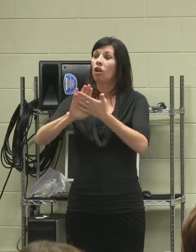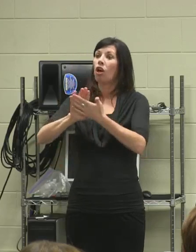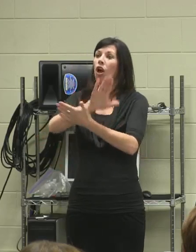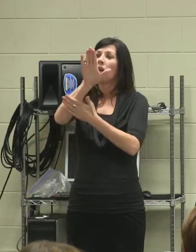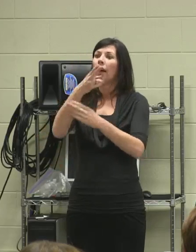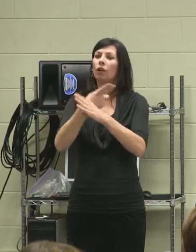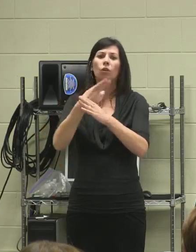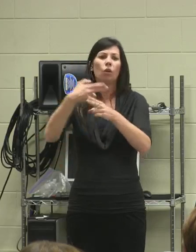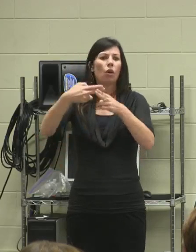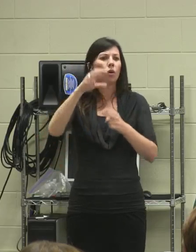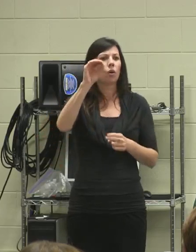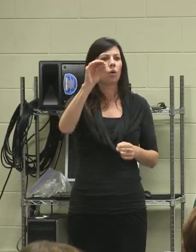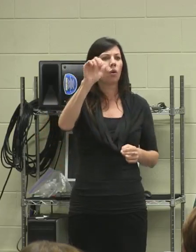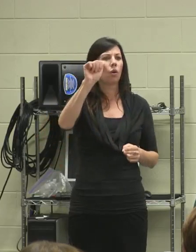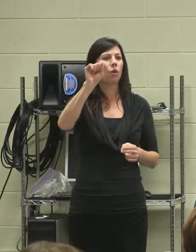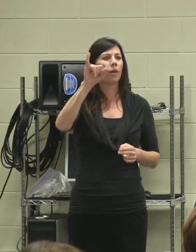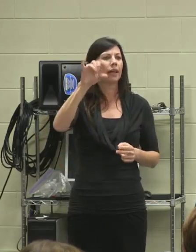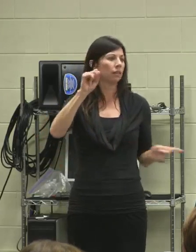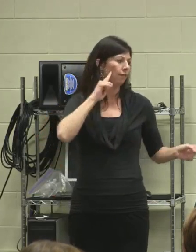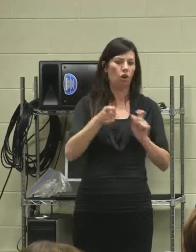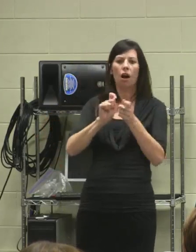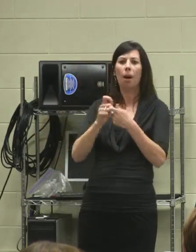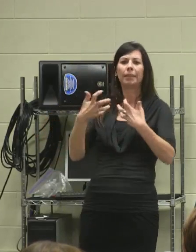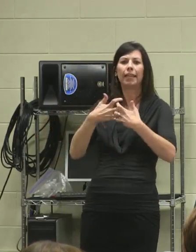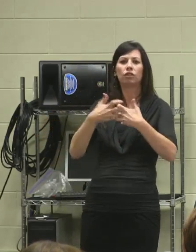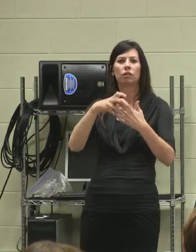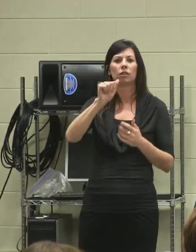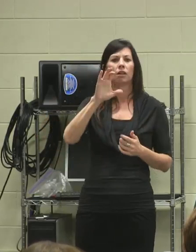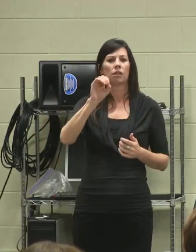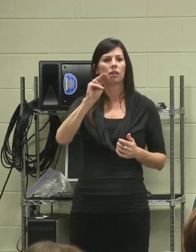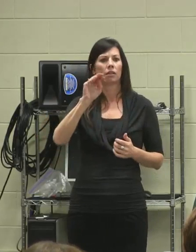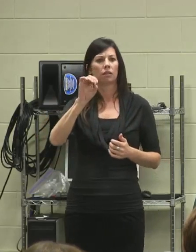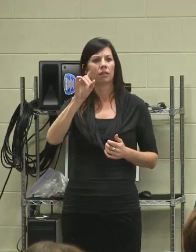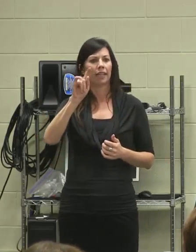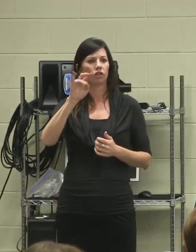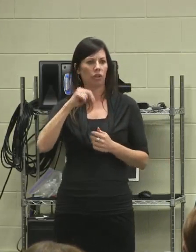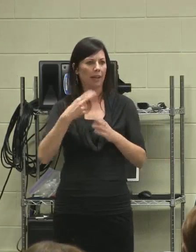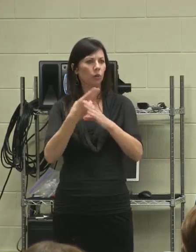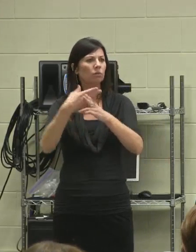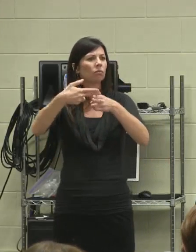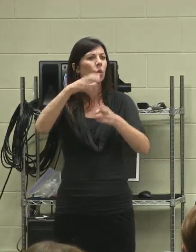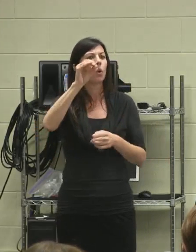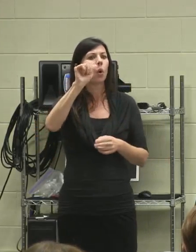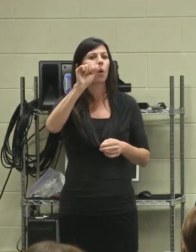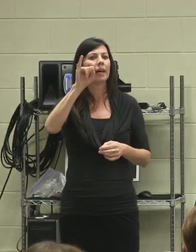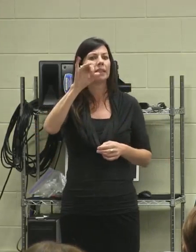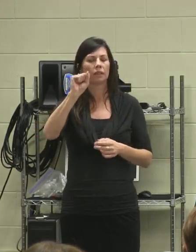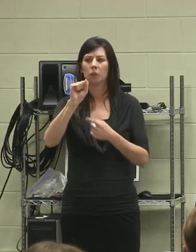called OASIS for accommodations, and they were extremely helpful,